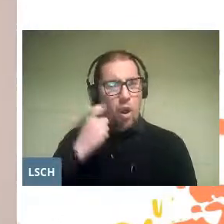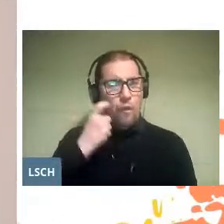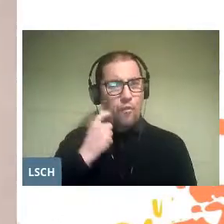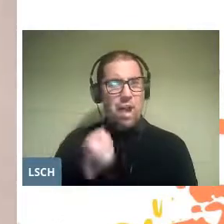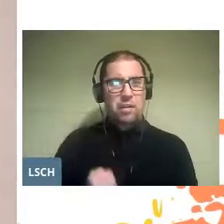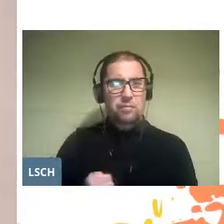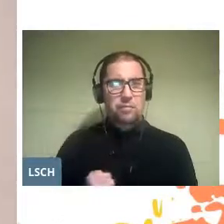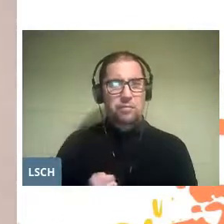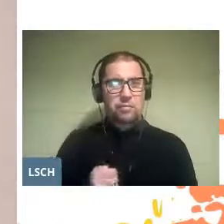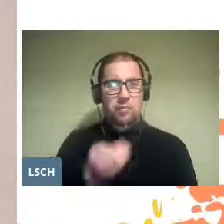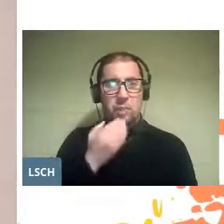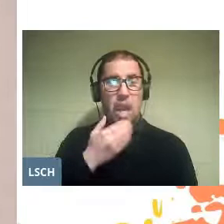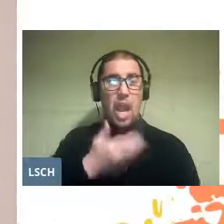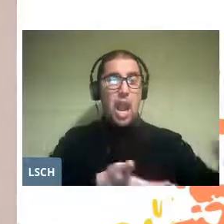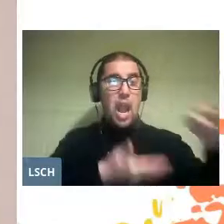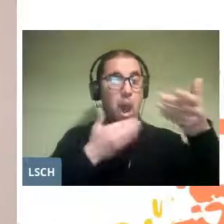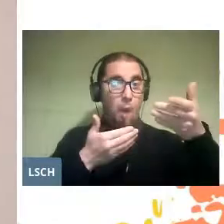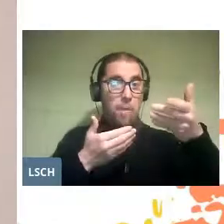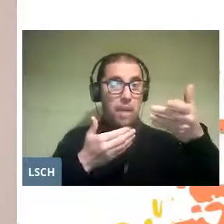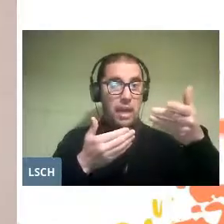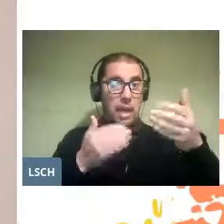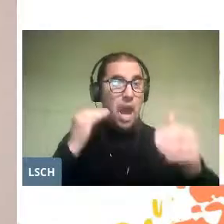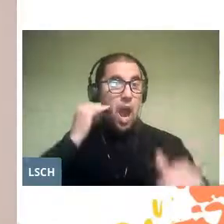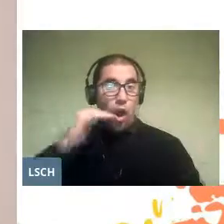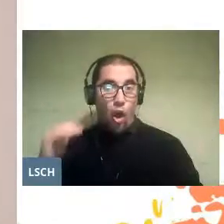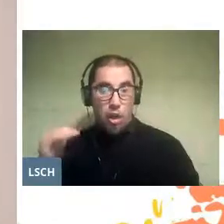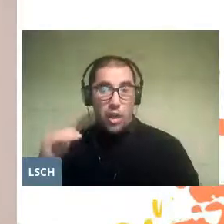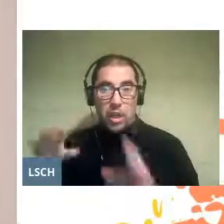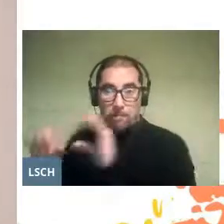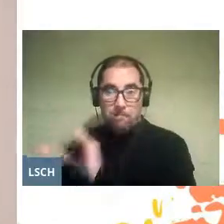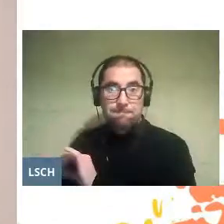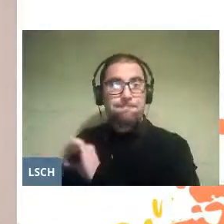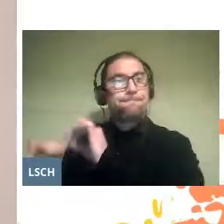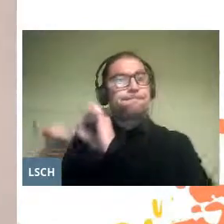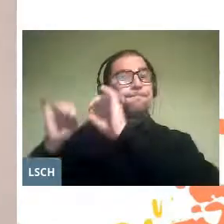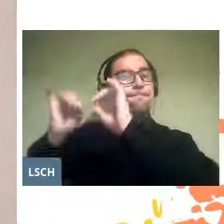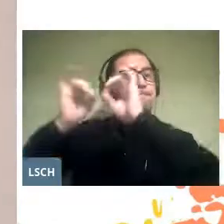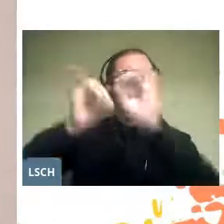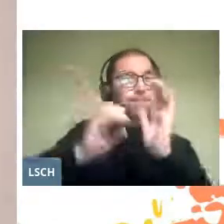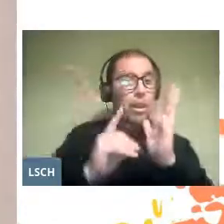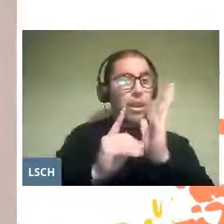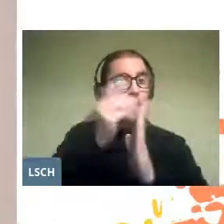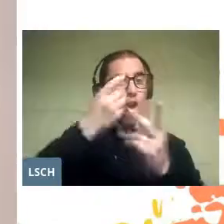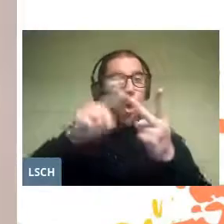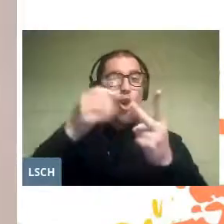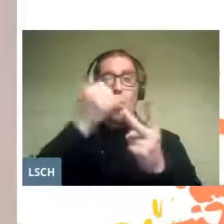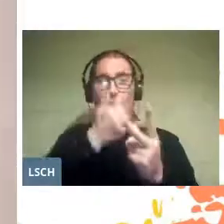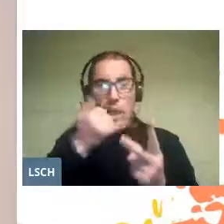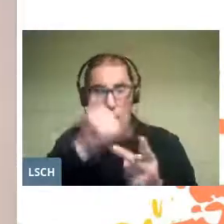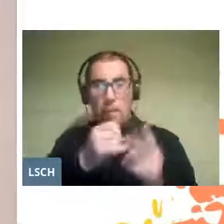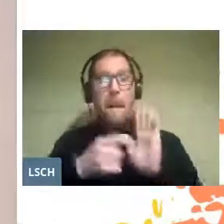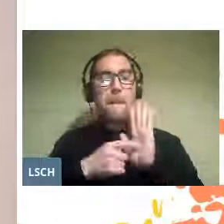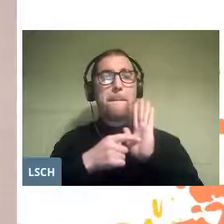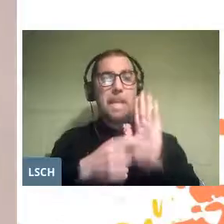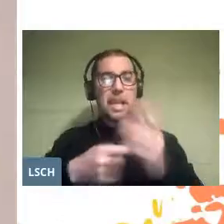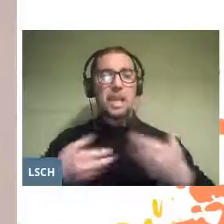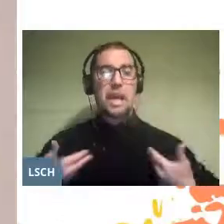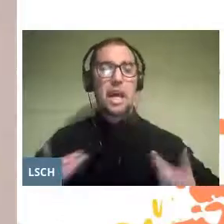The opera made them travel to another region, sing in another language, perform on the same stage